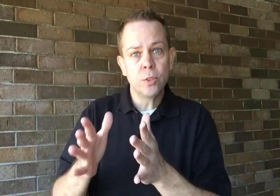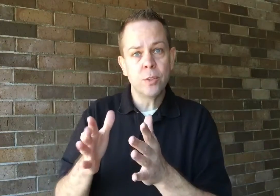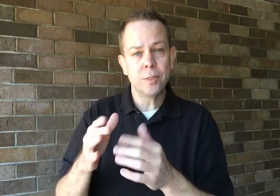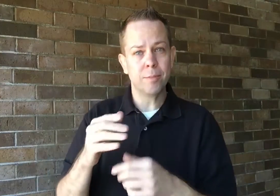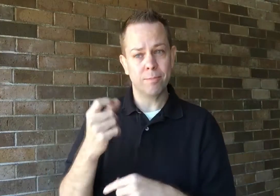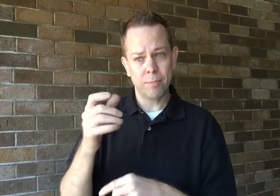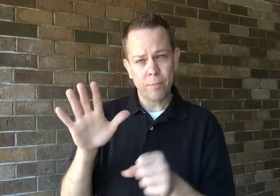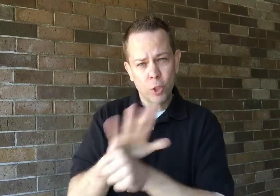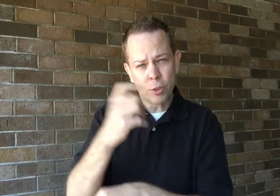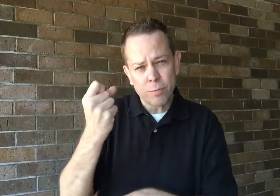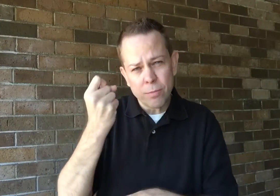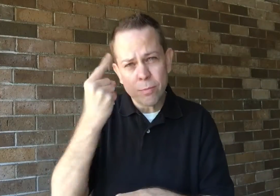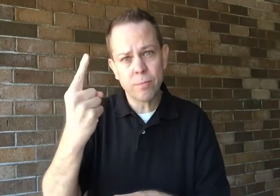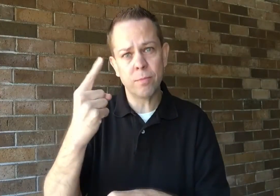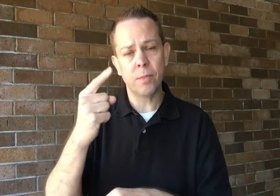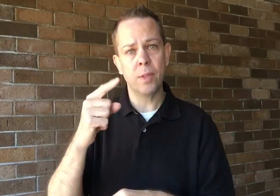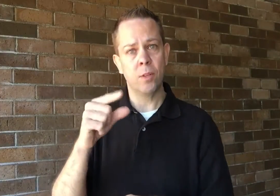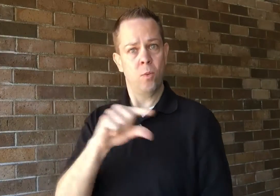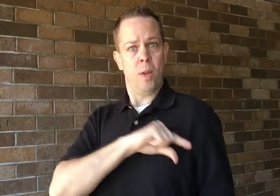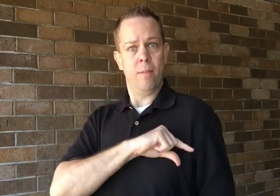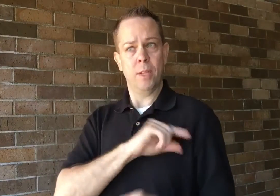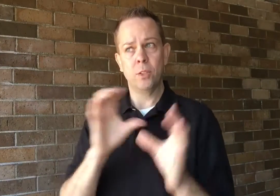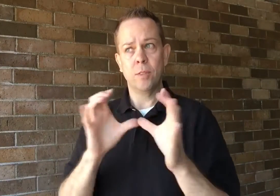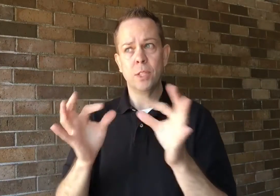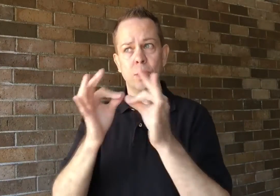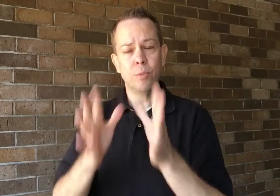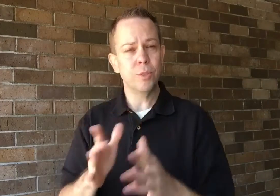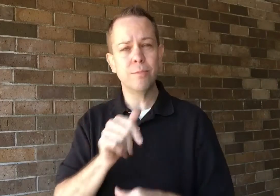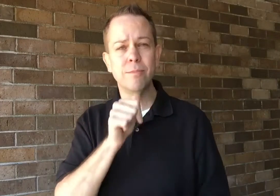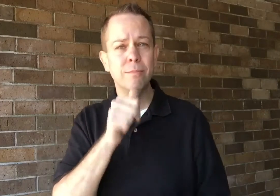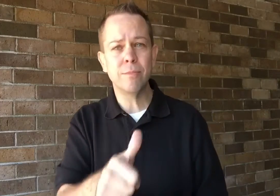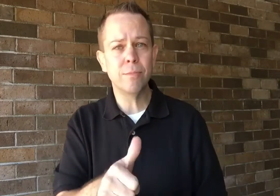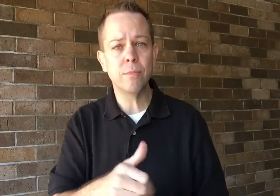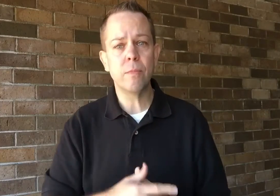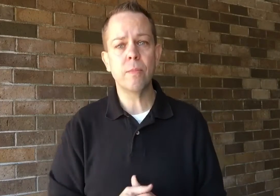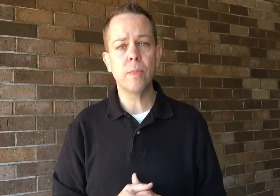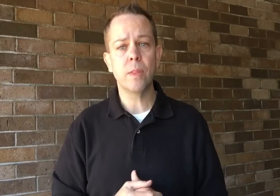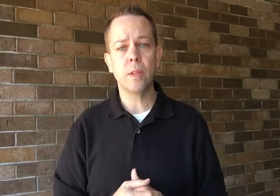to make sure they are certified or qualified before they're hired.